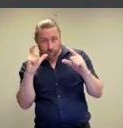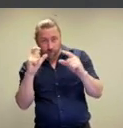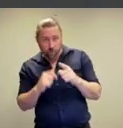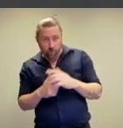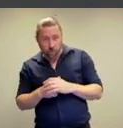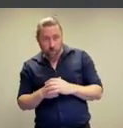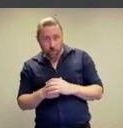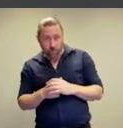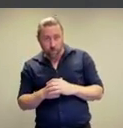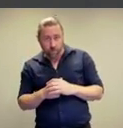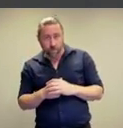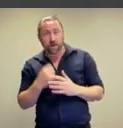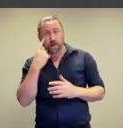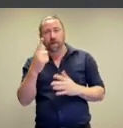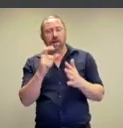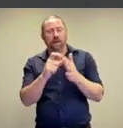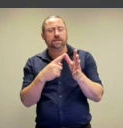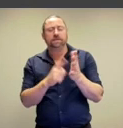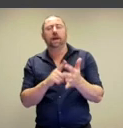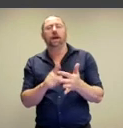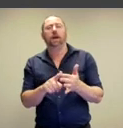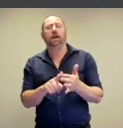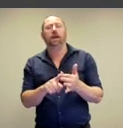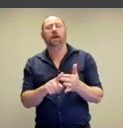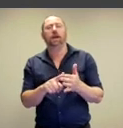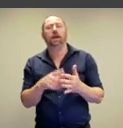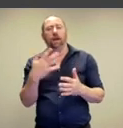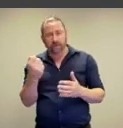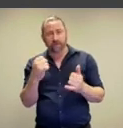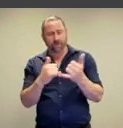close look at this photograph, you can see that